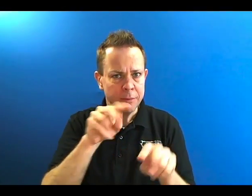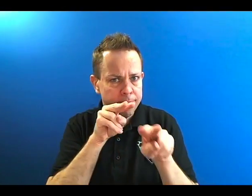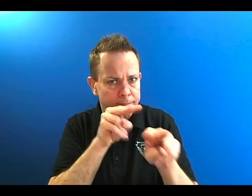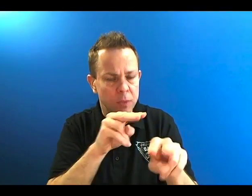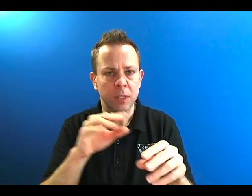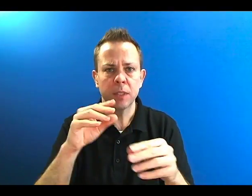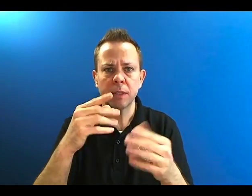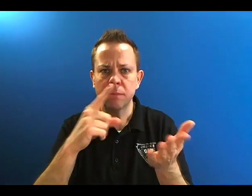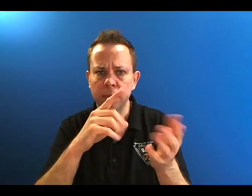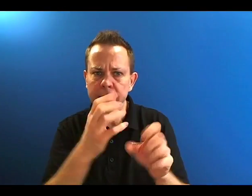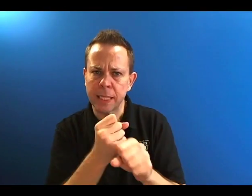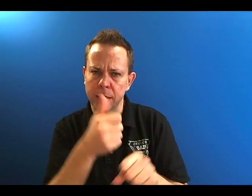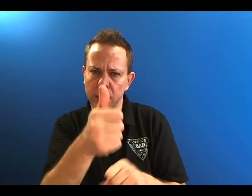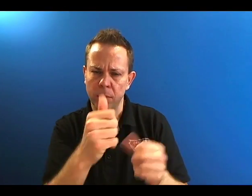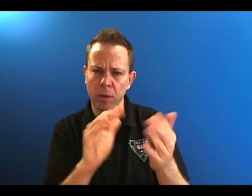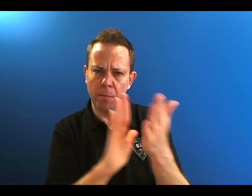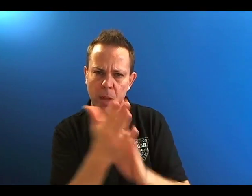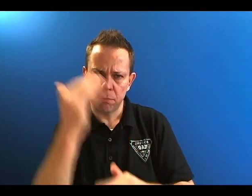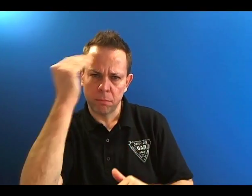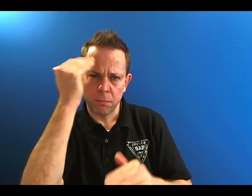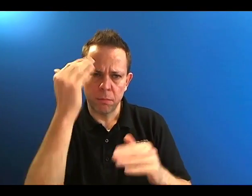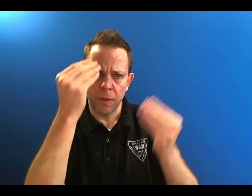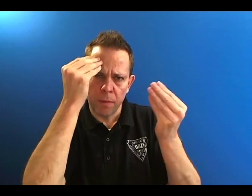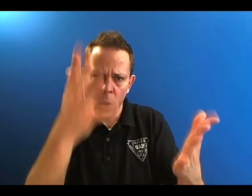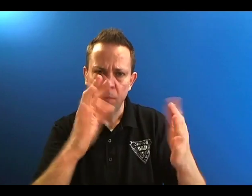Oregonians will need to keep an eye on the news and stay informed